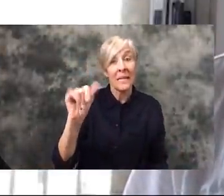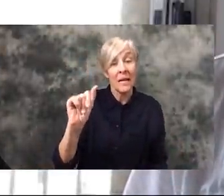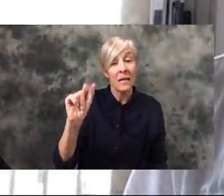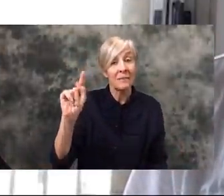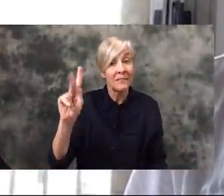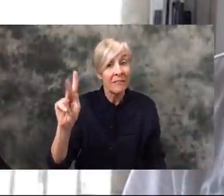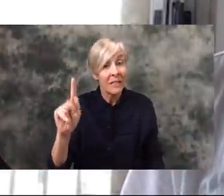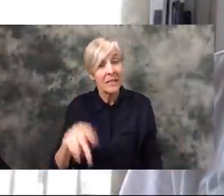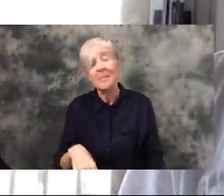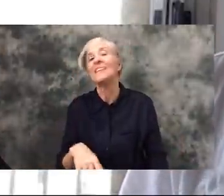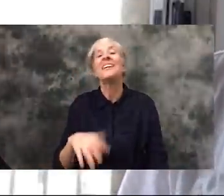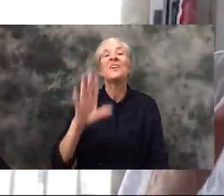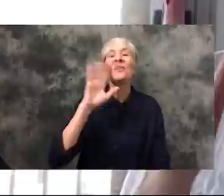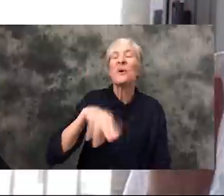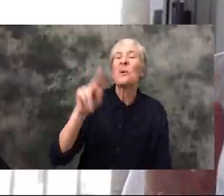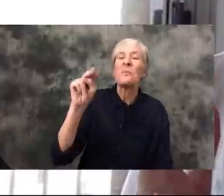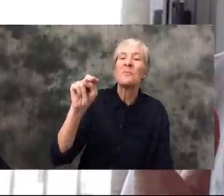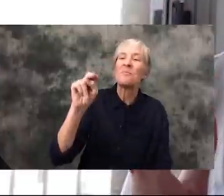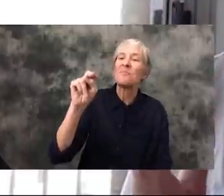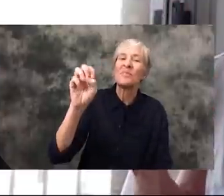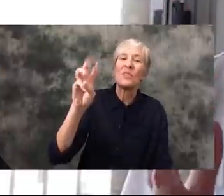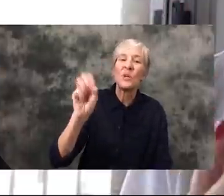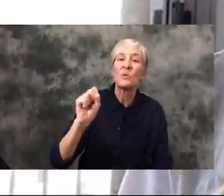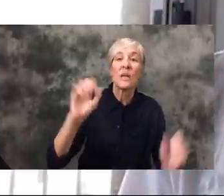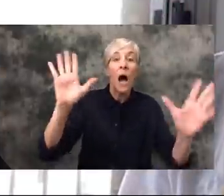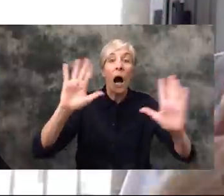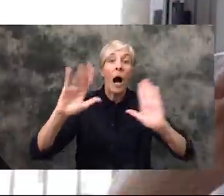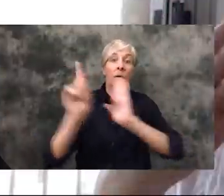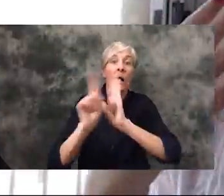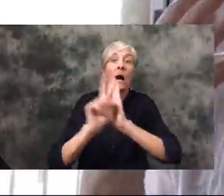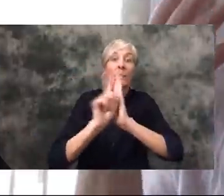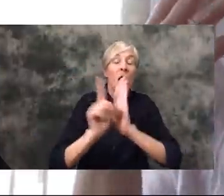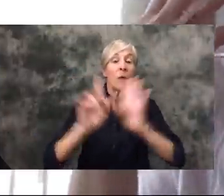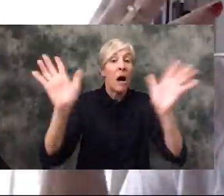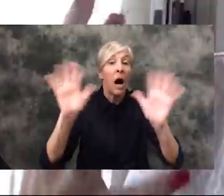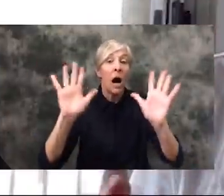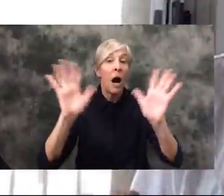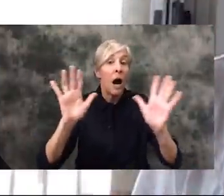almost like "the little boy who called wolf". Because I feel like they constantly